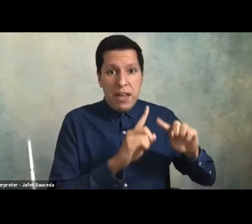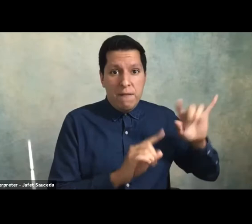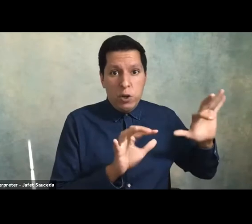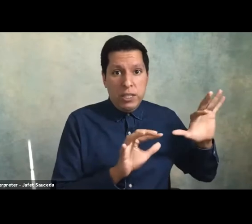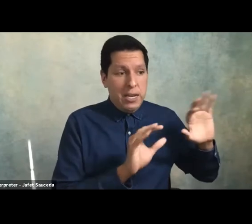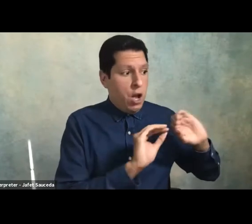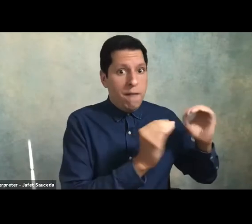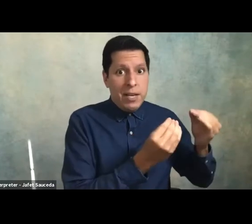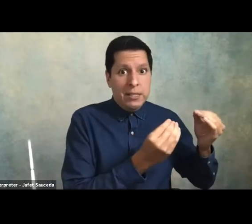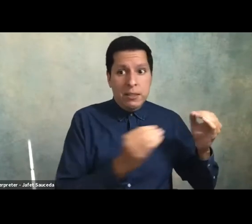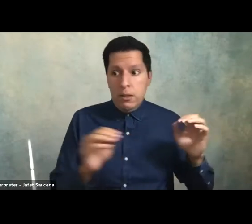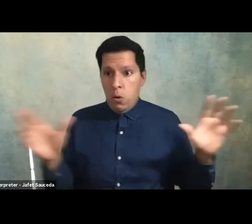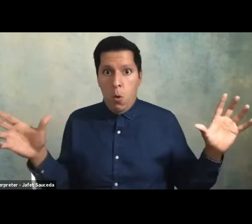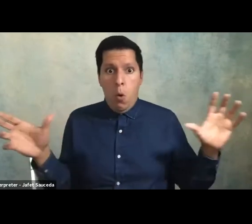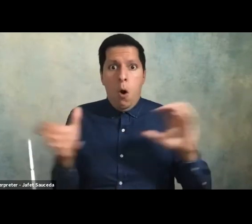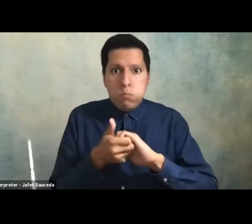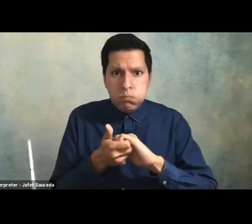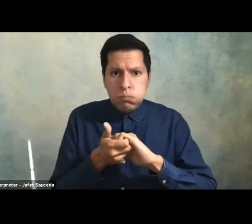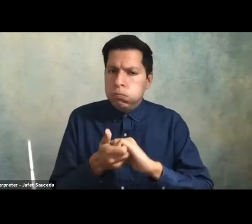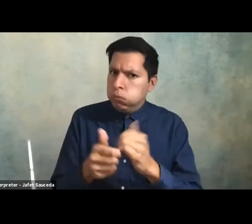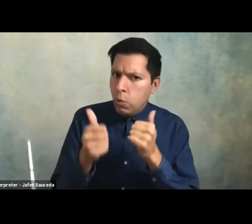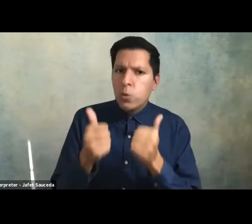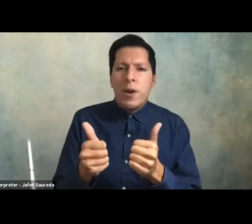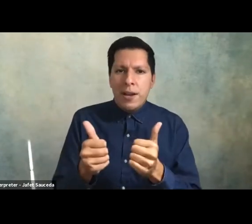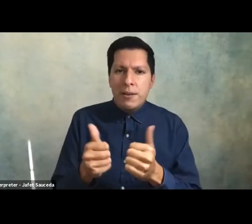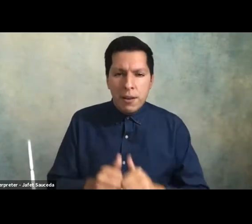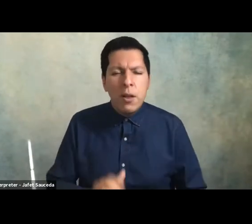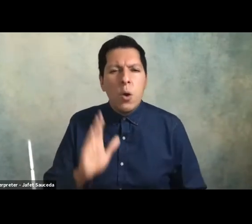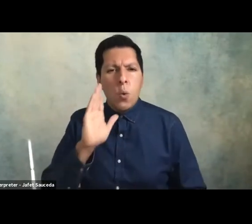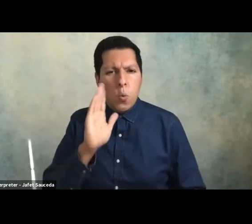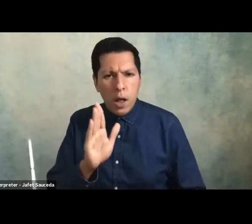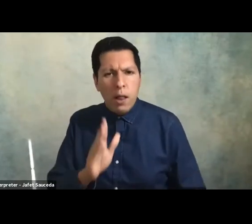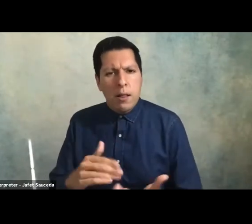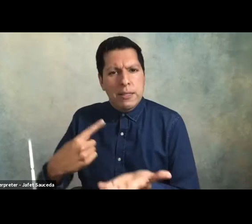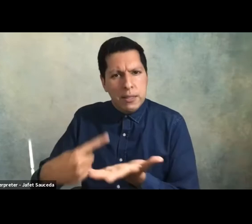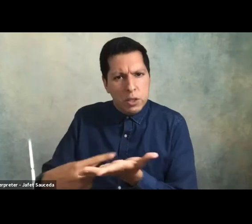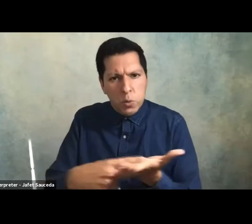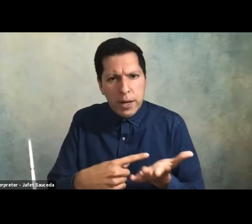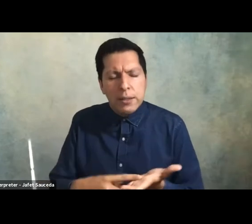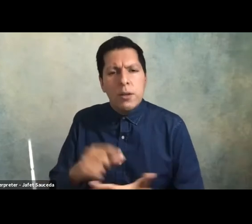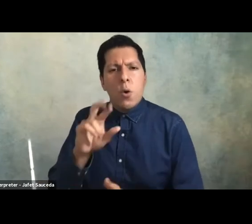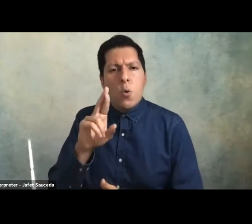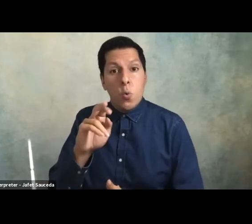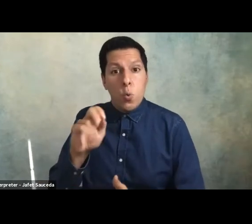of a unified campus conversation we will address racial justice in the context of student success